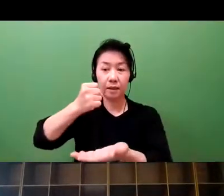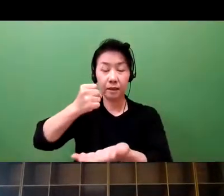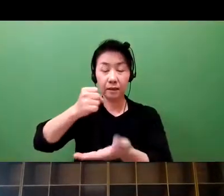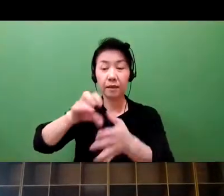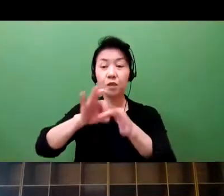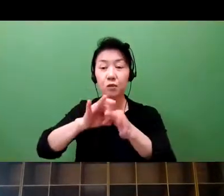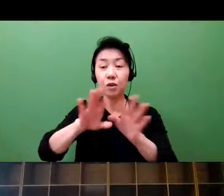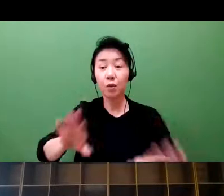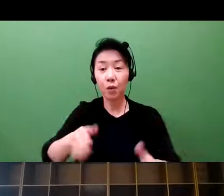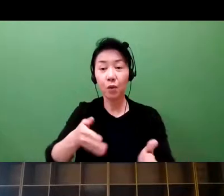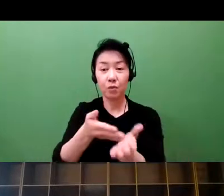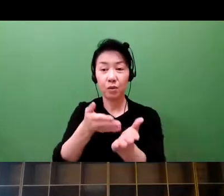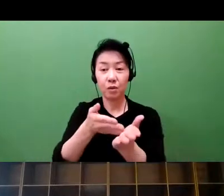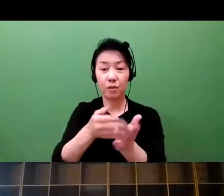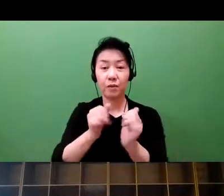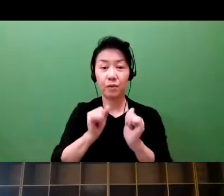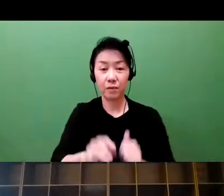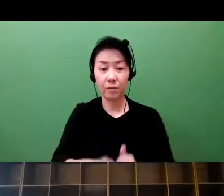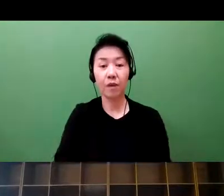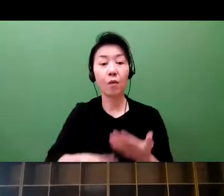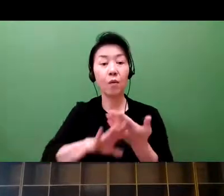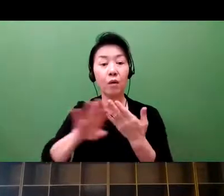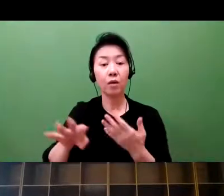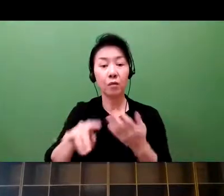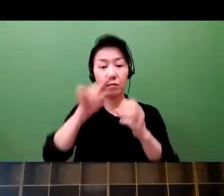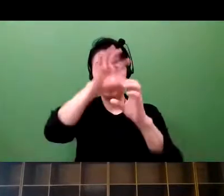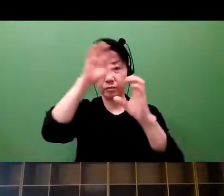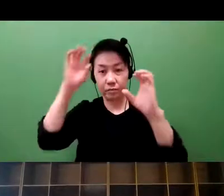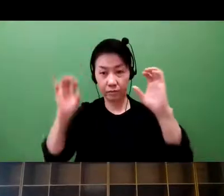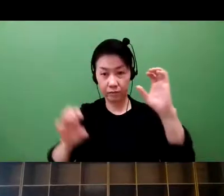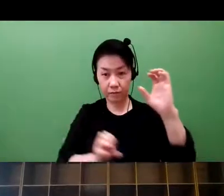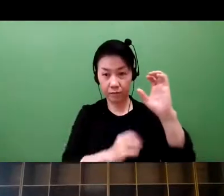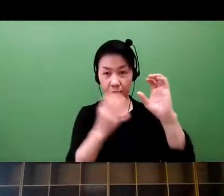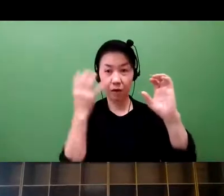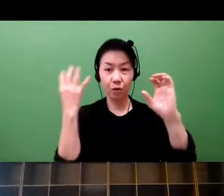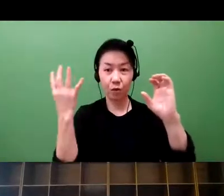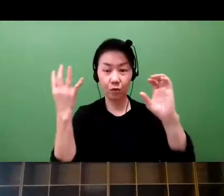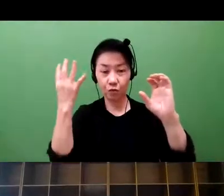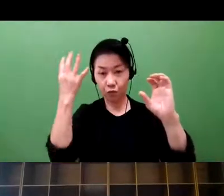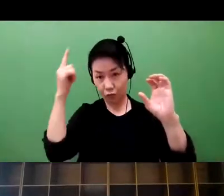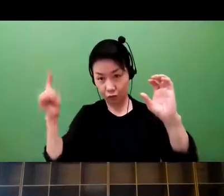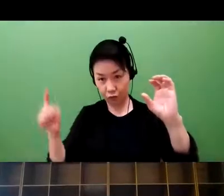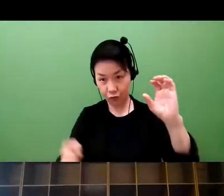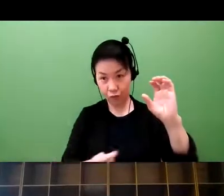And last, the fifth factor is intellectual property.